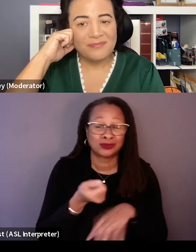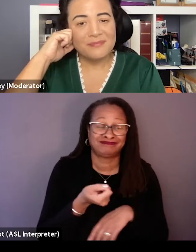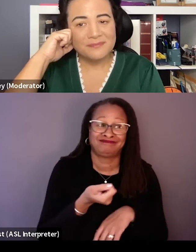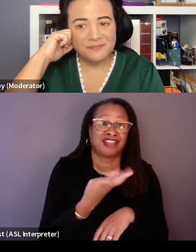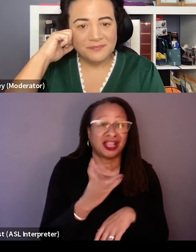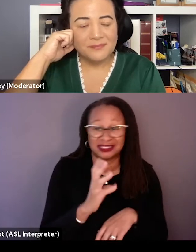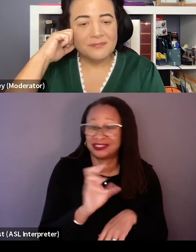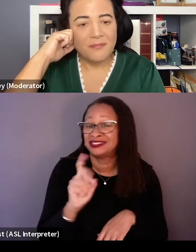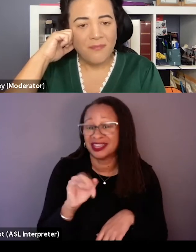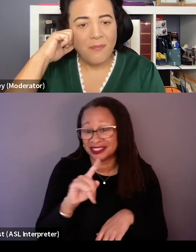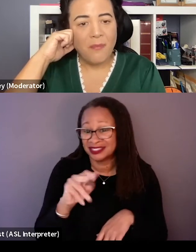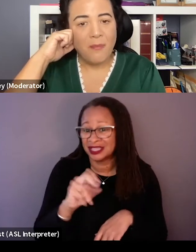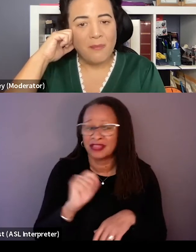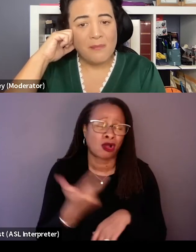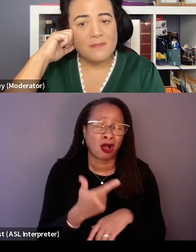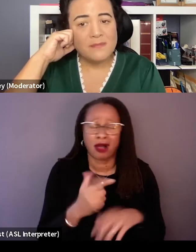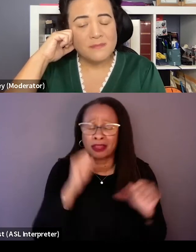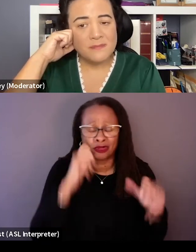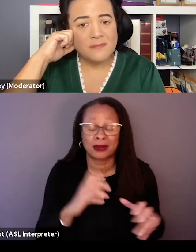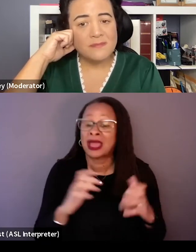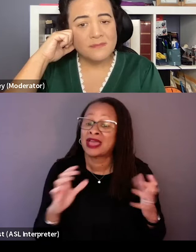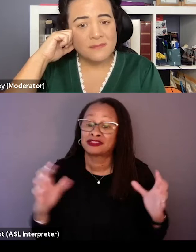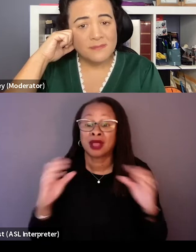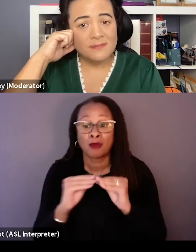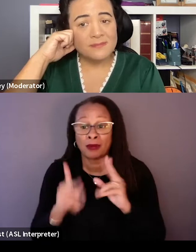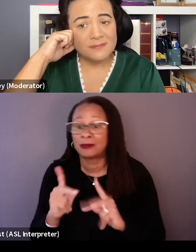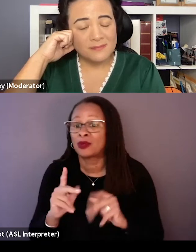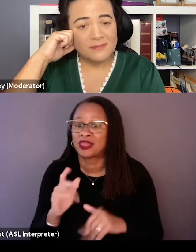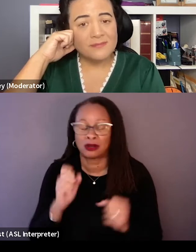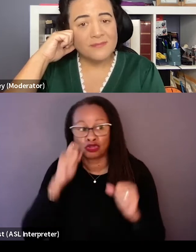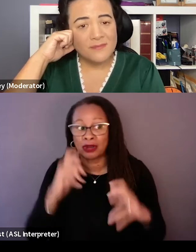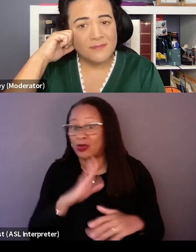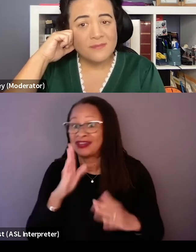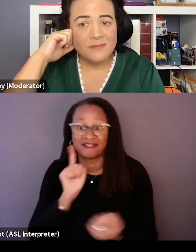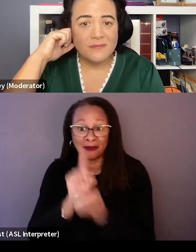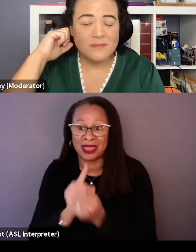And we know there are hundreds of people who are incredible that we have never met who are probably amazing storytellers.